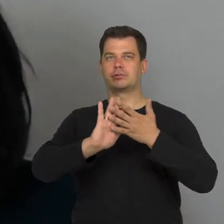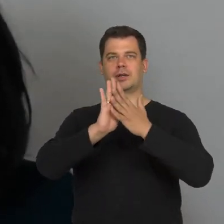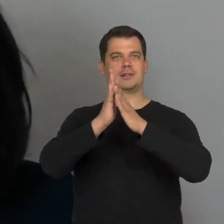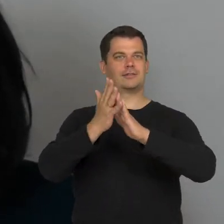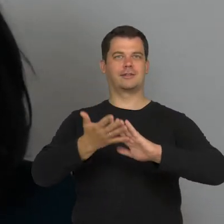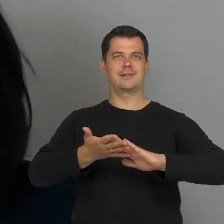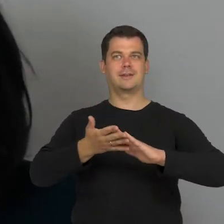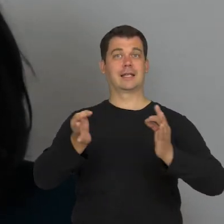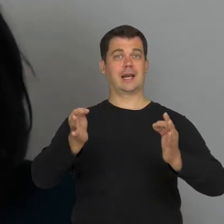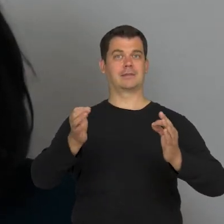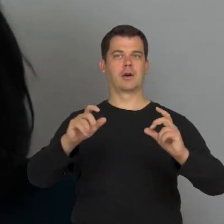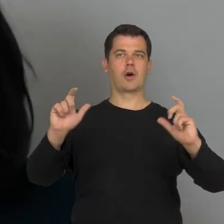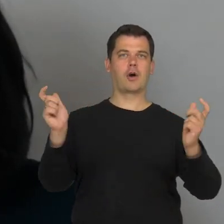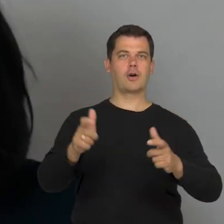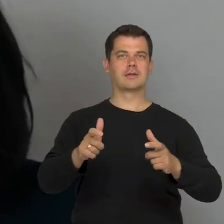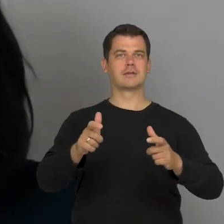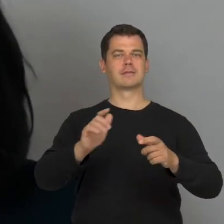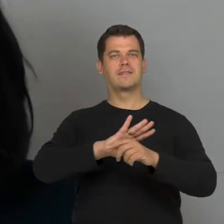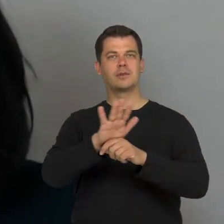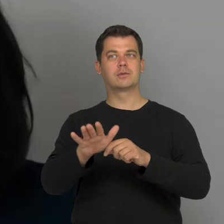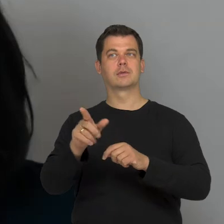in which we currently are.